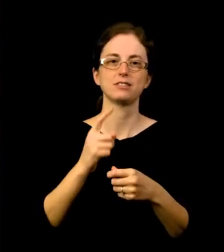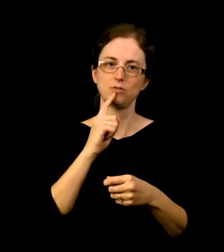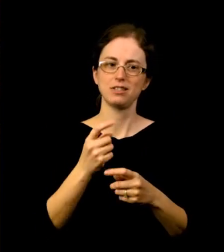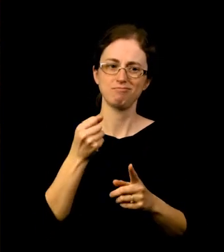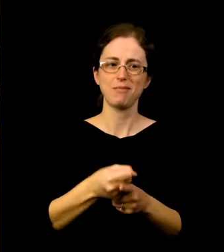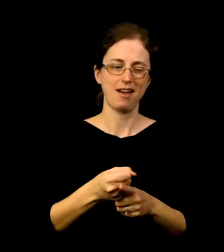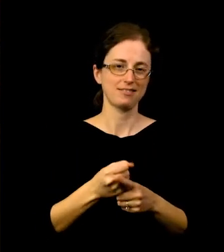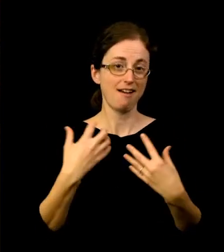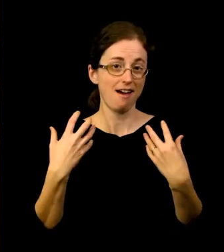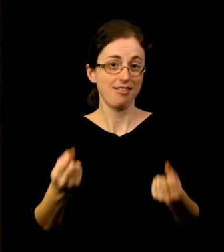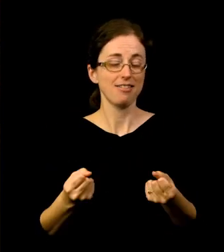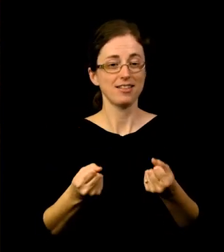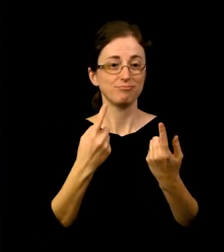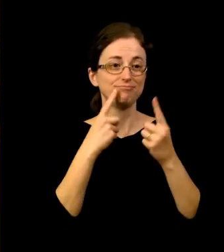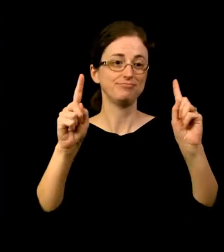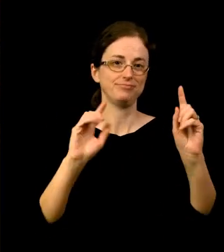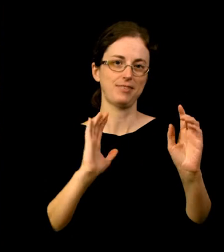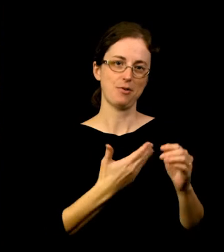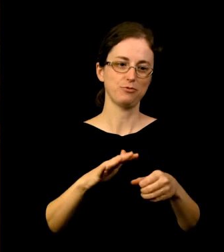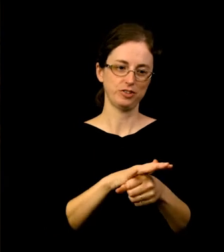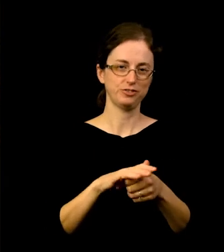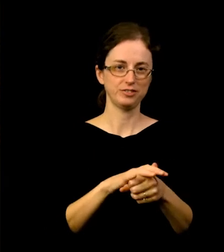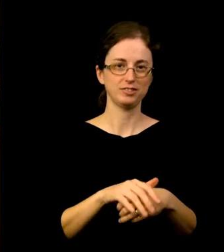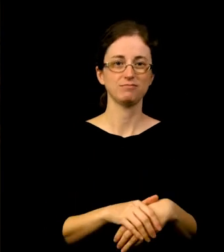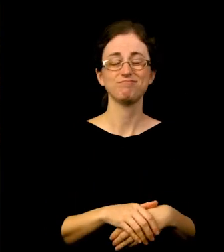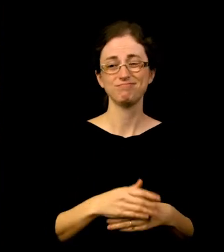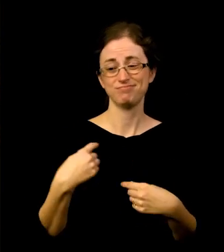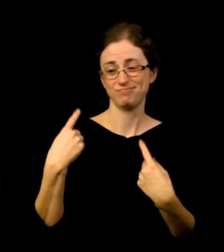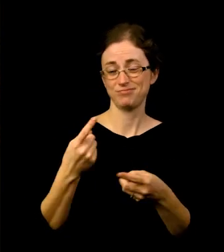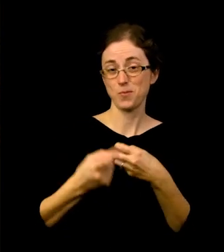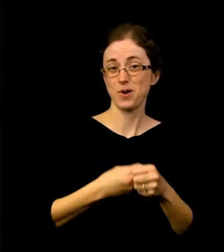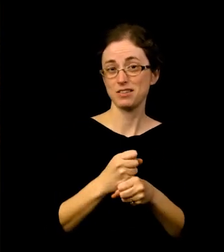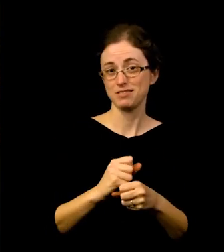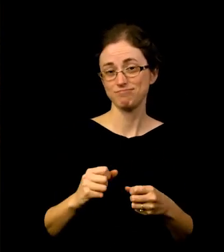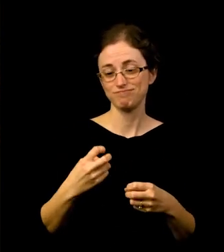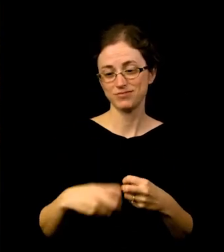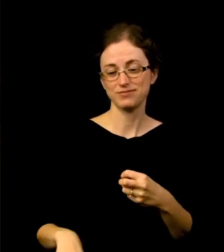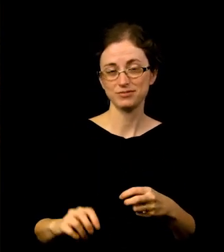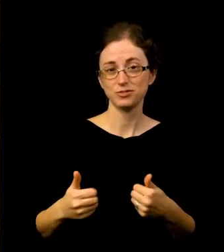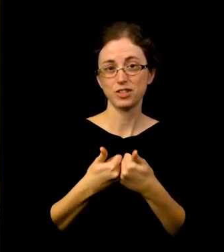optimistic and grounded in our mission with our donors and members in our corner. We really can’t thank you enough!